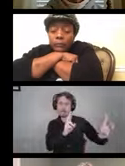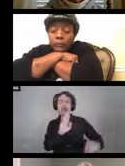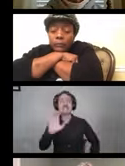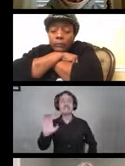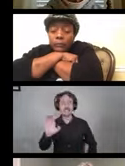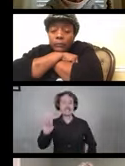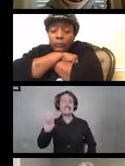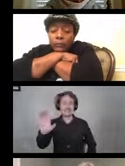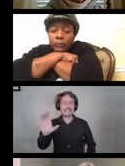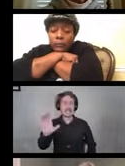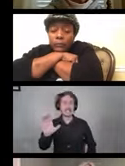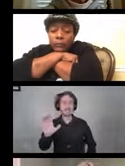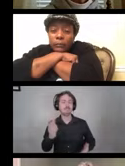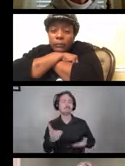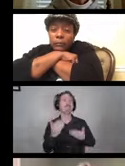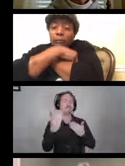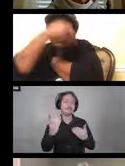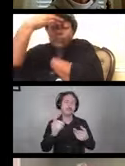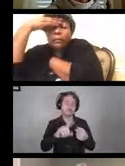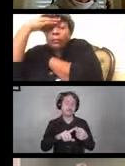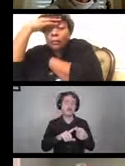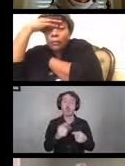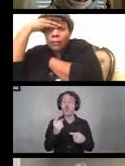So a piece of home medical equipment